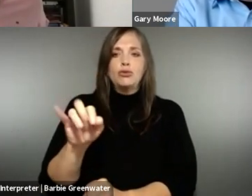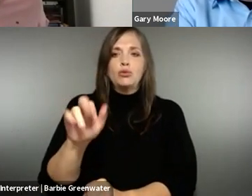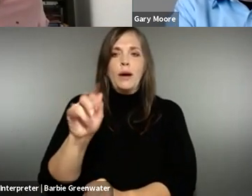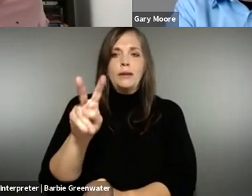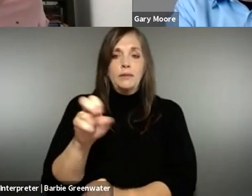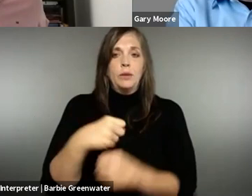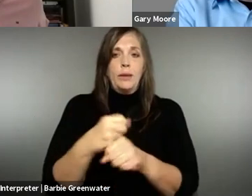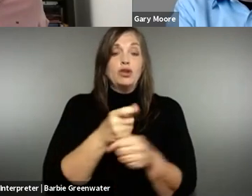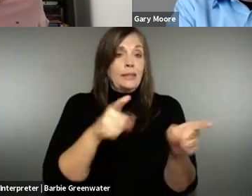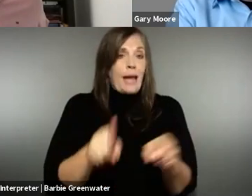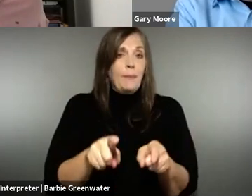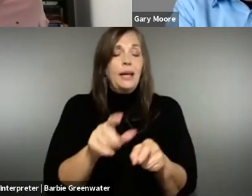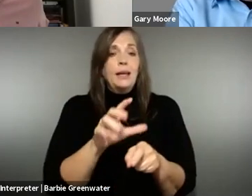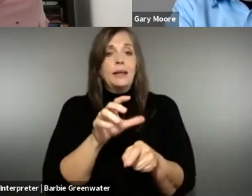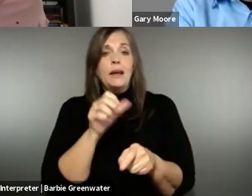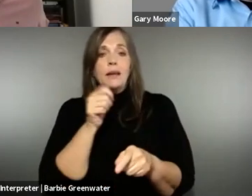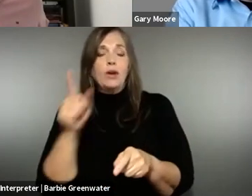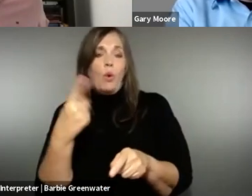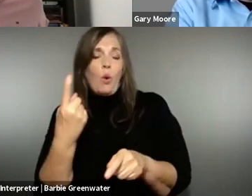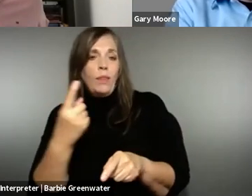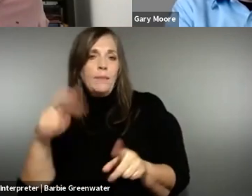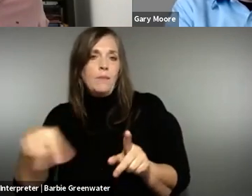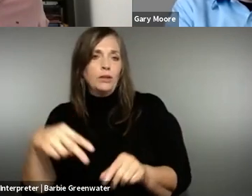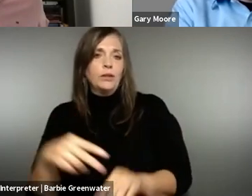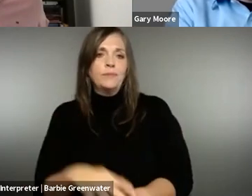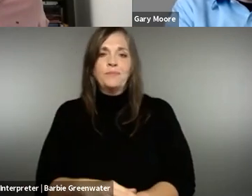the web accessibility directive, to make sure that the remediation is